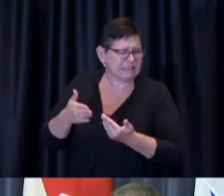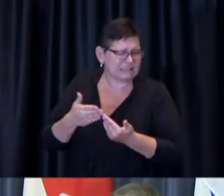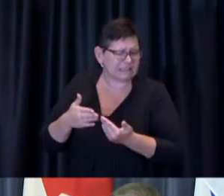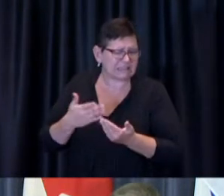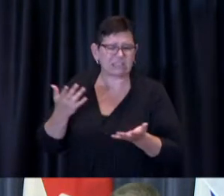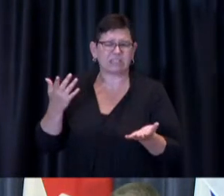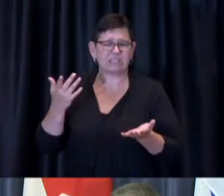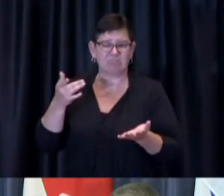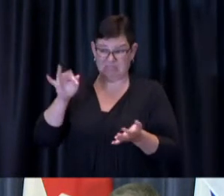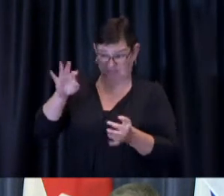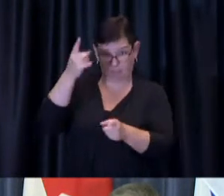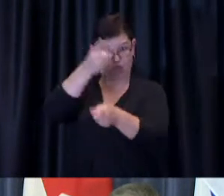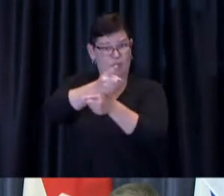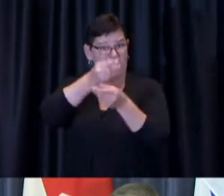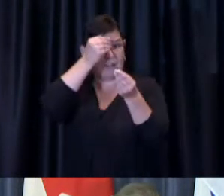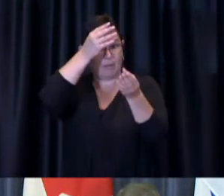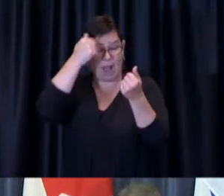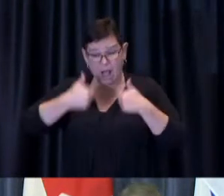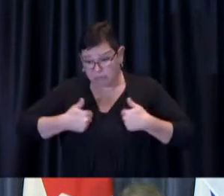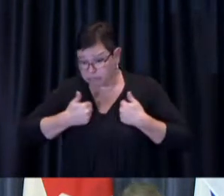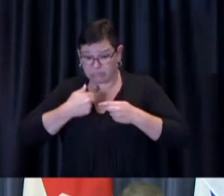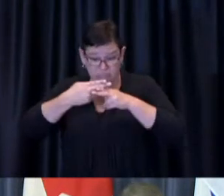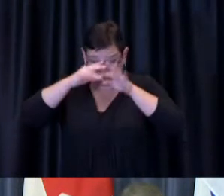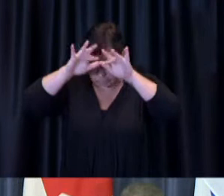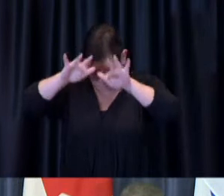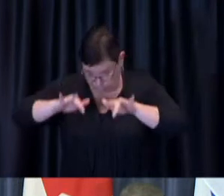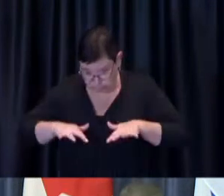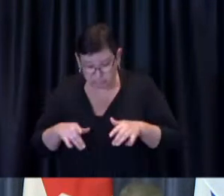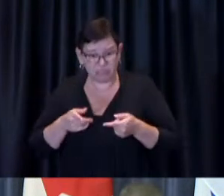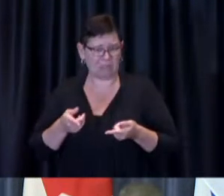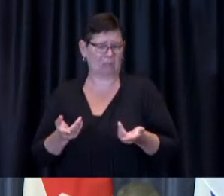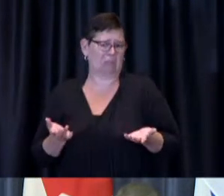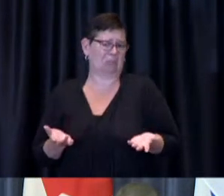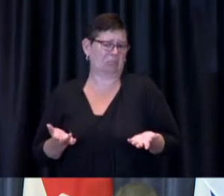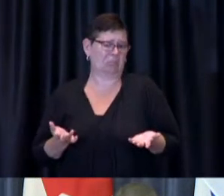gets sort of boiled up into a tempest in a teapot by philosophical and political